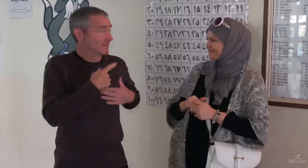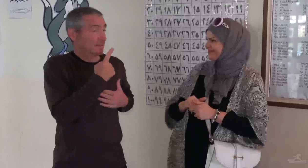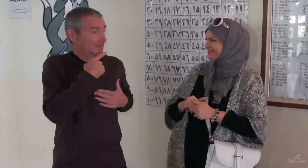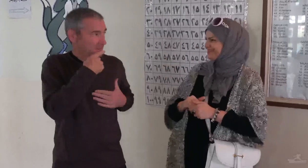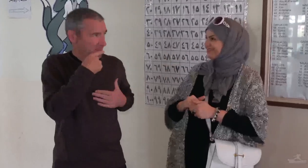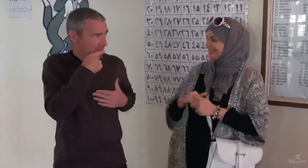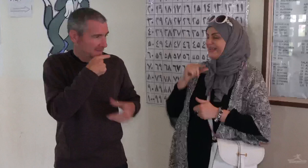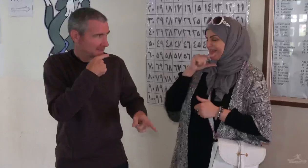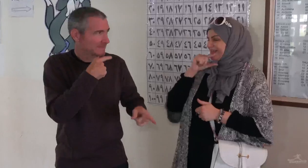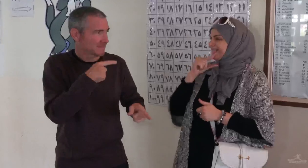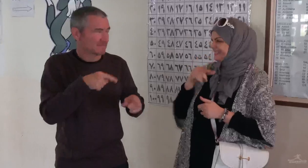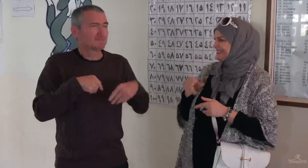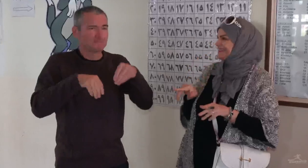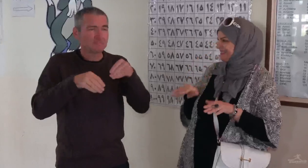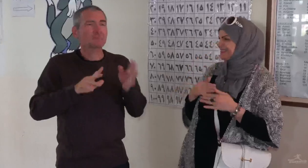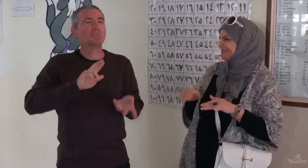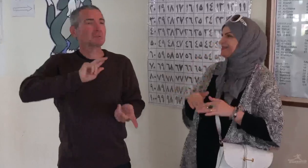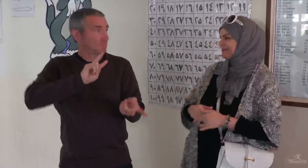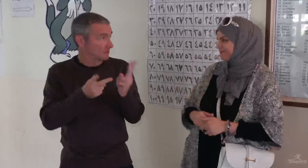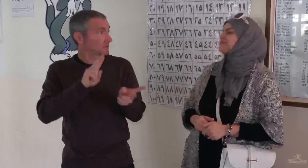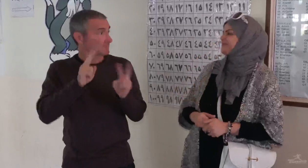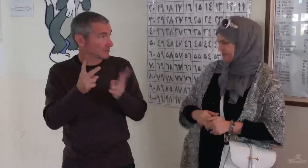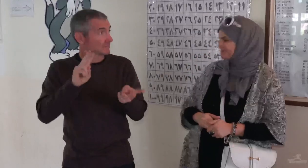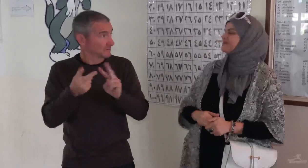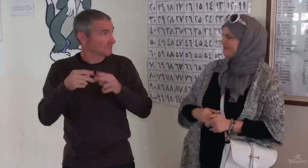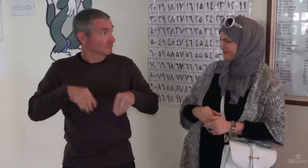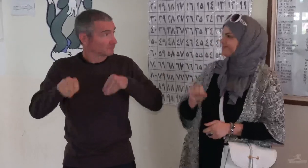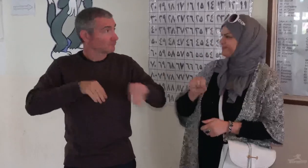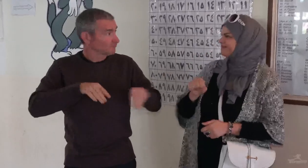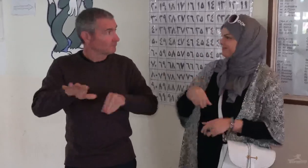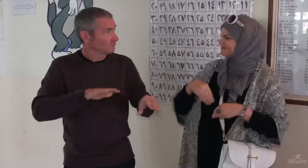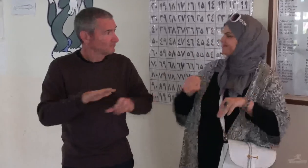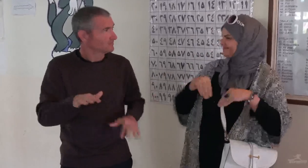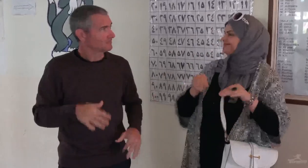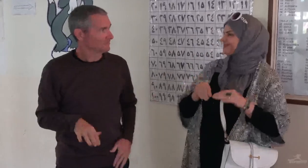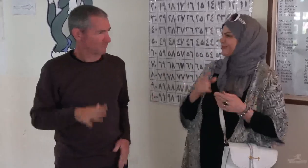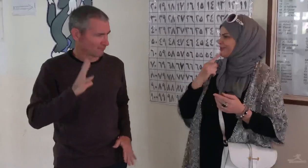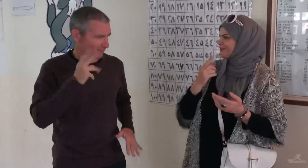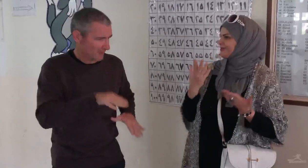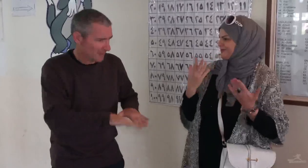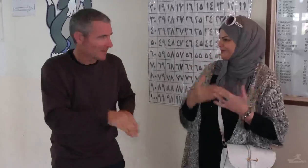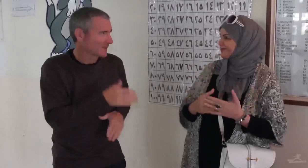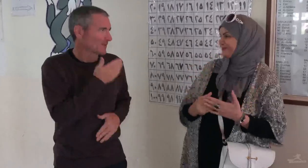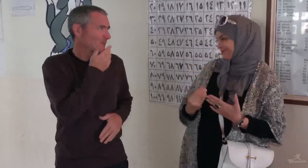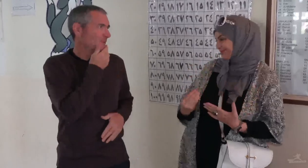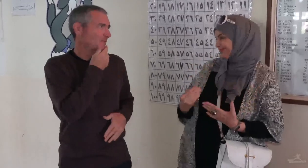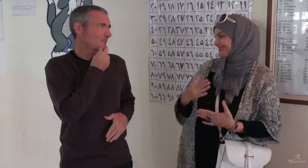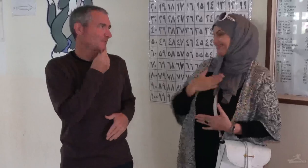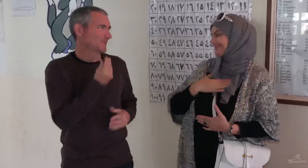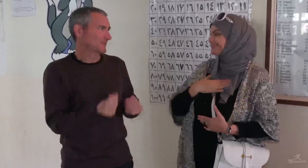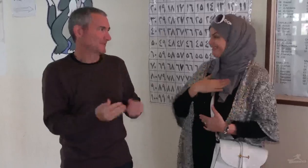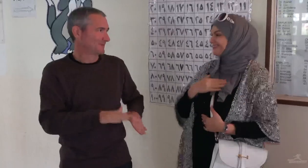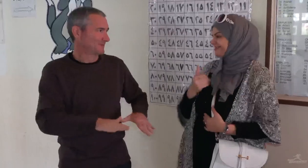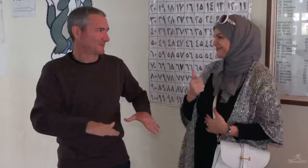Red is perfect for that holidays. You do change the colors based on the holidays before you sell them. Correct? They're such beautiful designs.